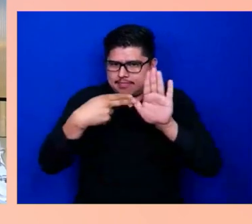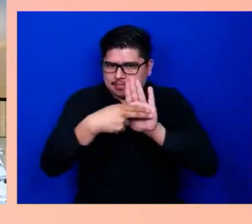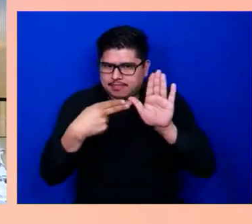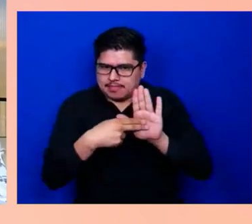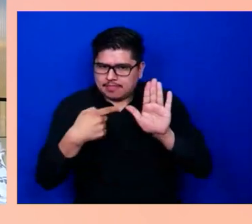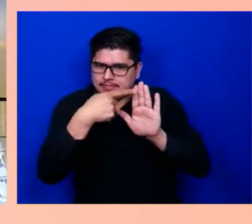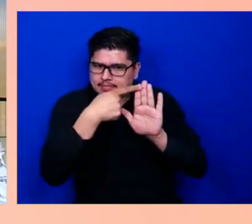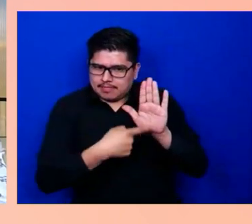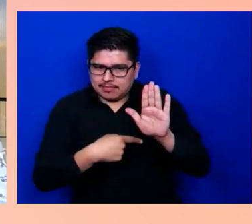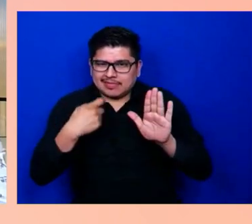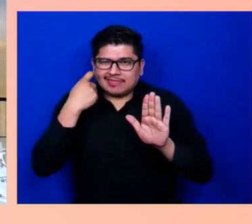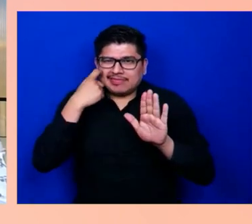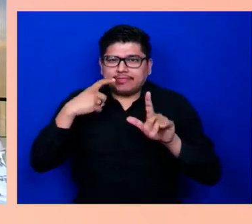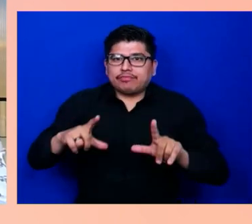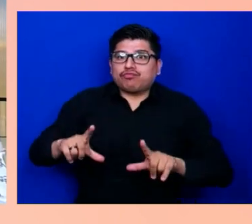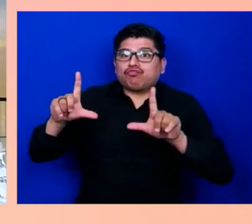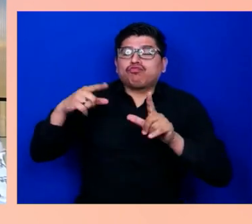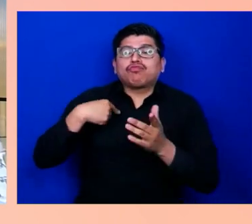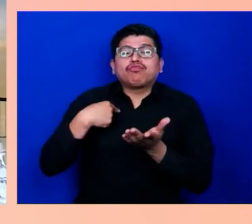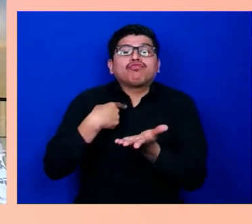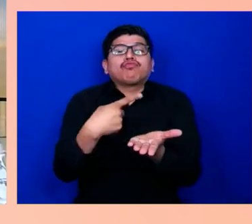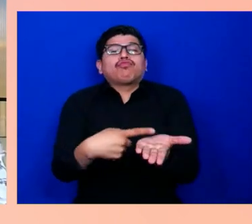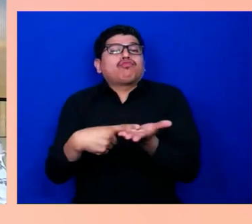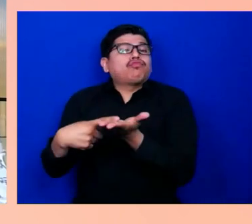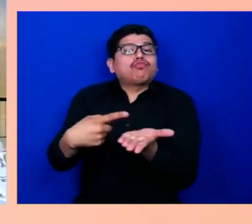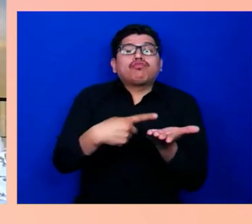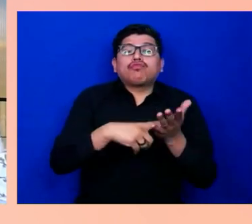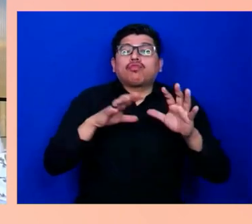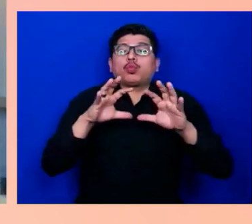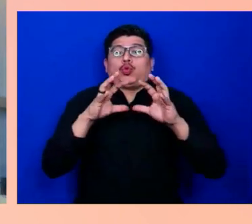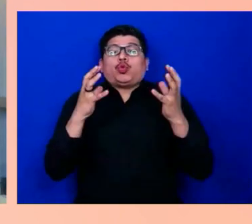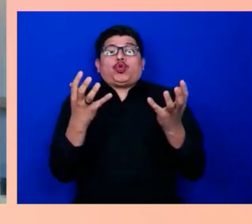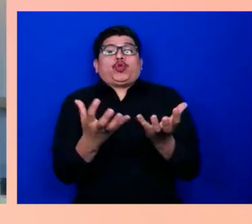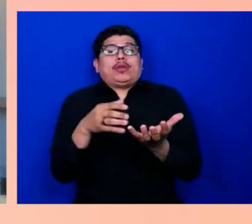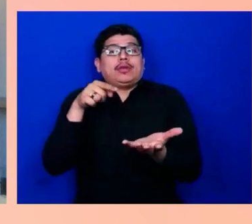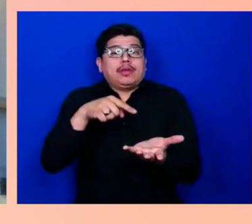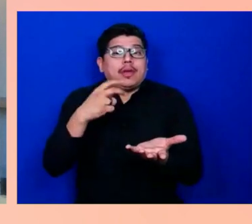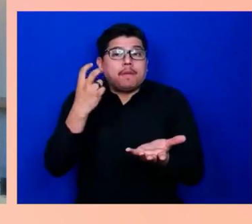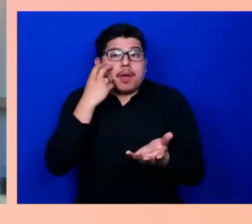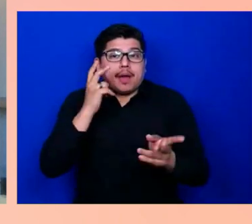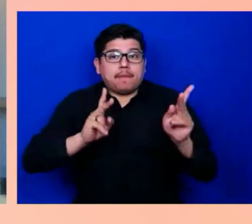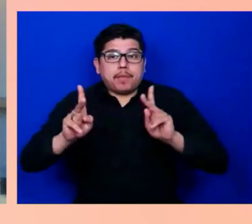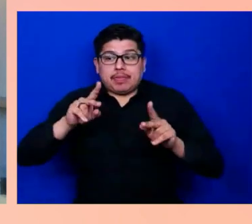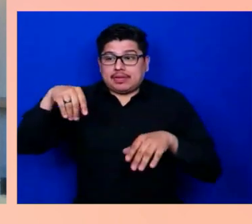the Royal National Institute of Blind People in the UK. With that feedback and really understanding amongst